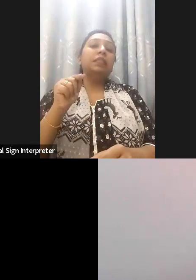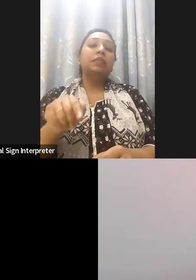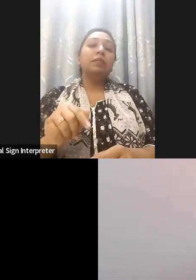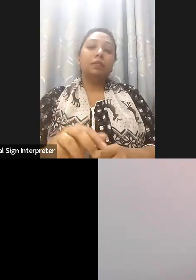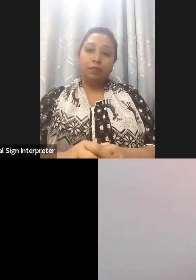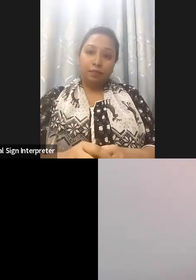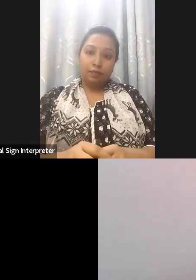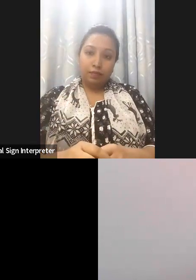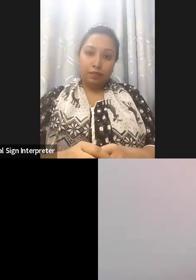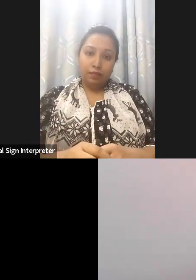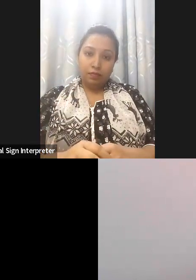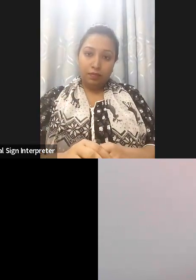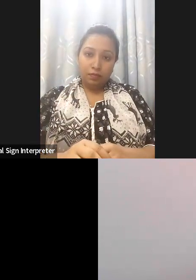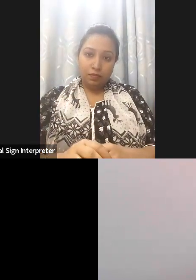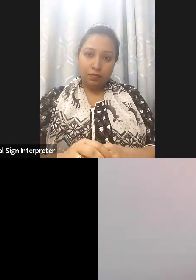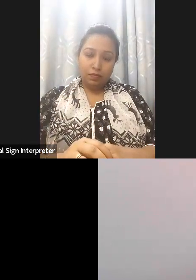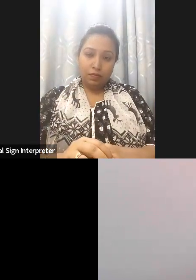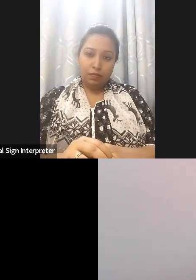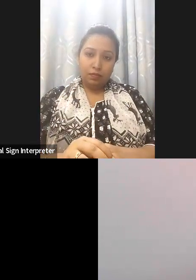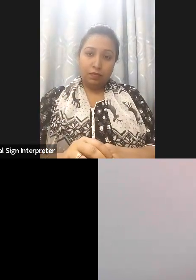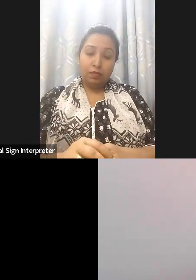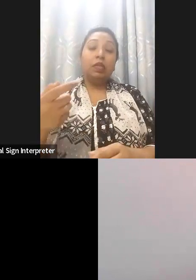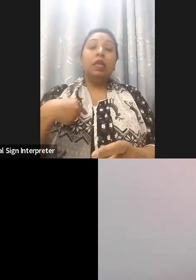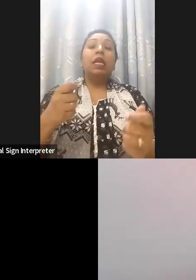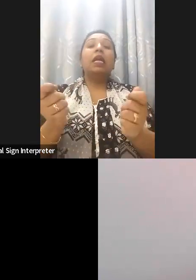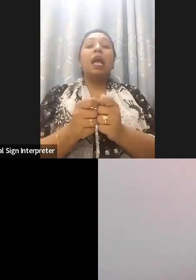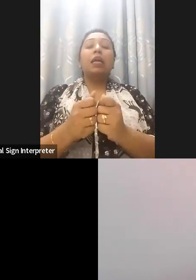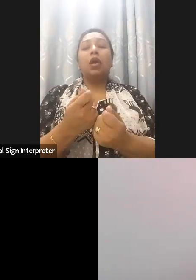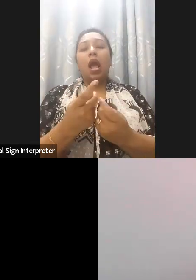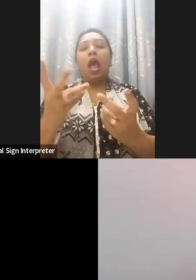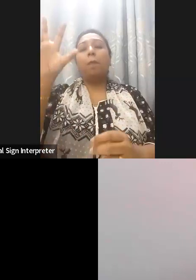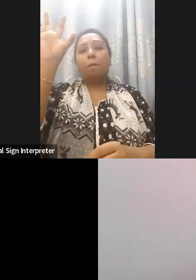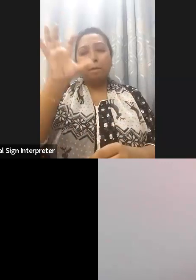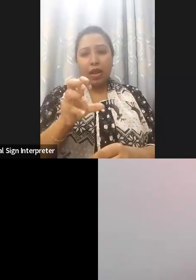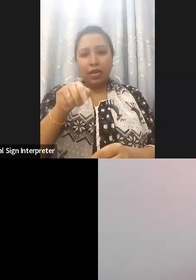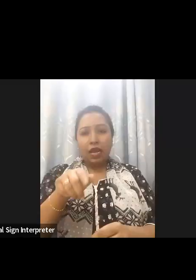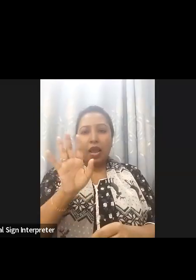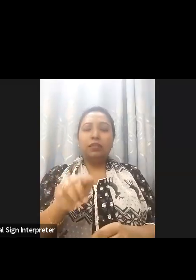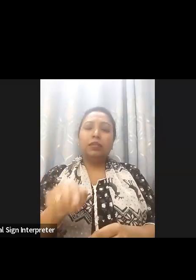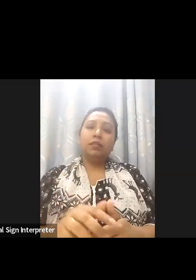some work much more work that need to be done in terms of making sure that digital accessibility